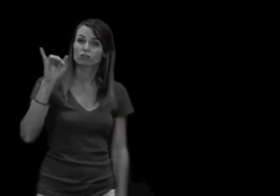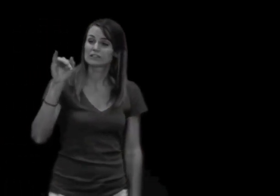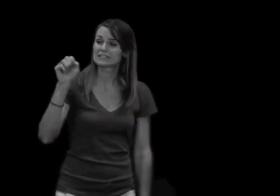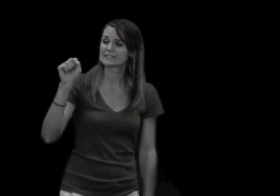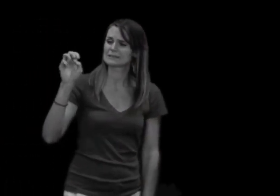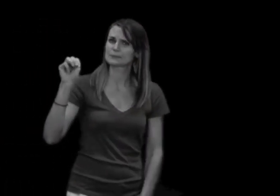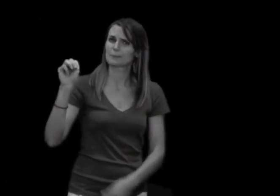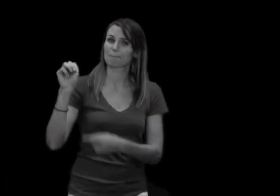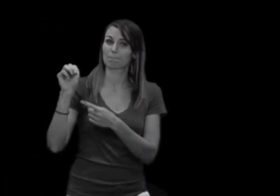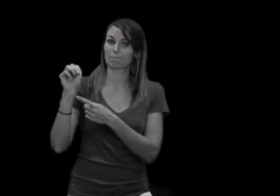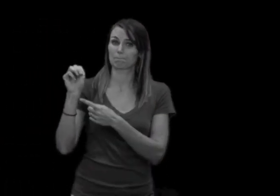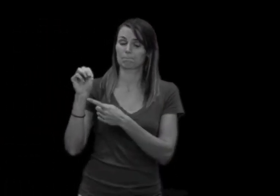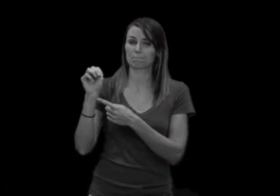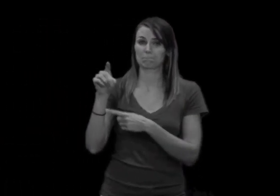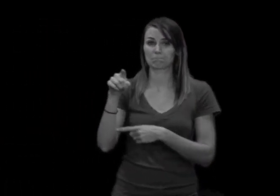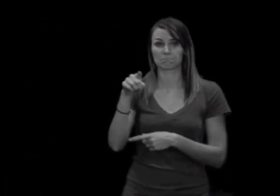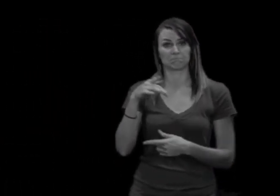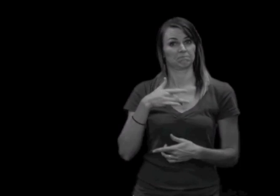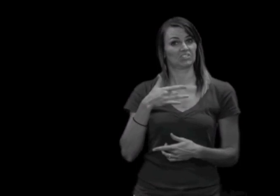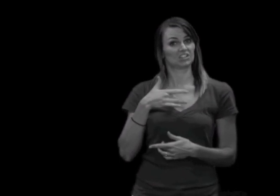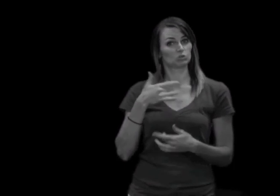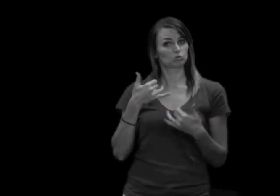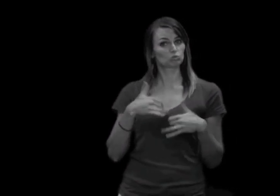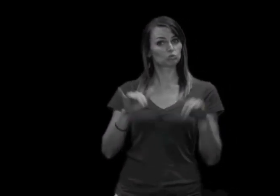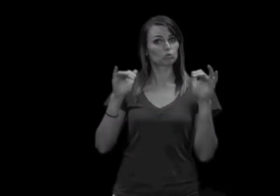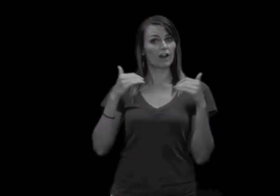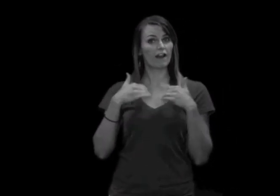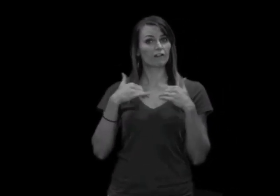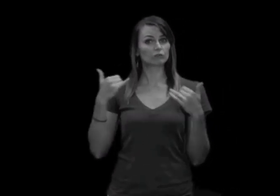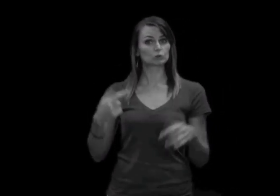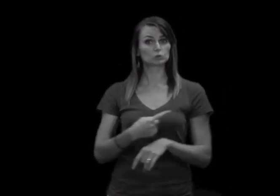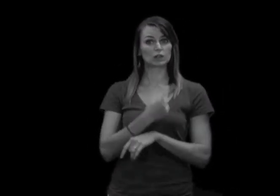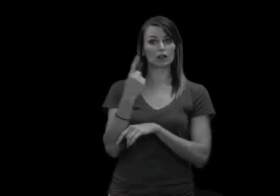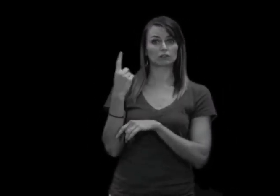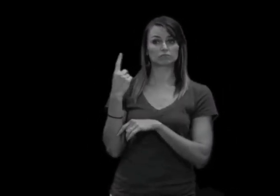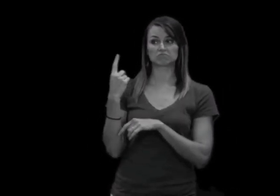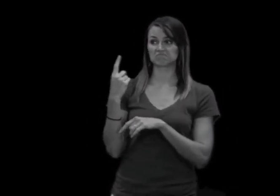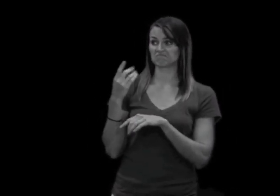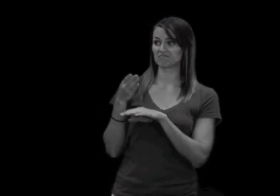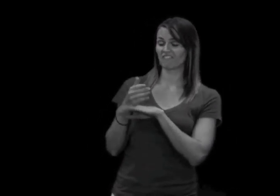Do you feel that we still have terrorism today, 10 years later after 9/11?